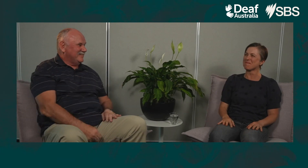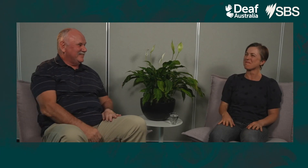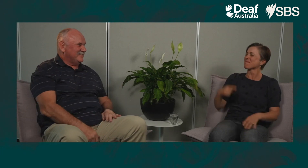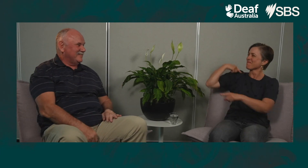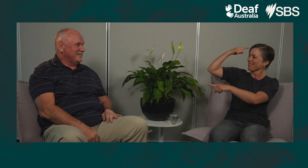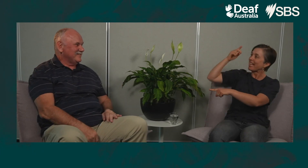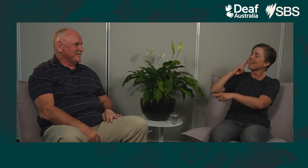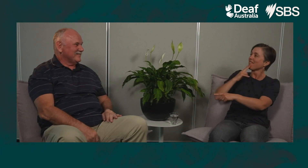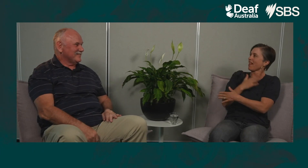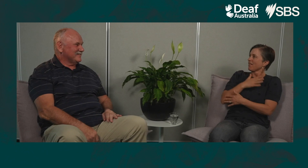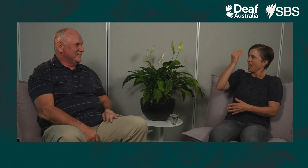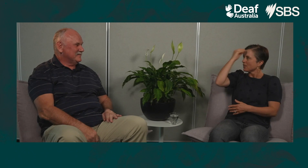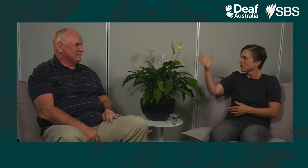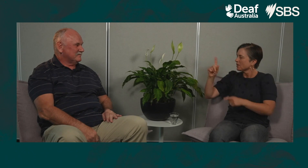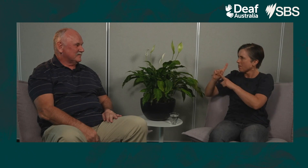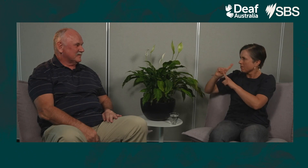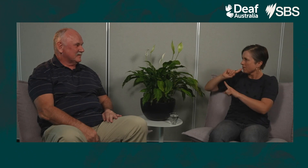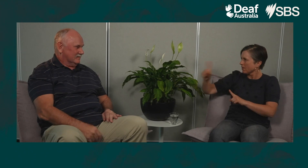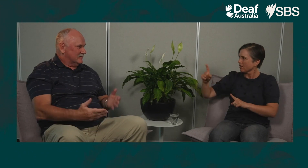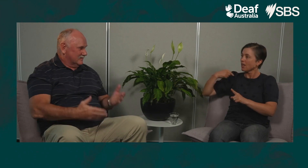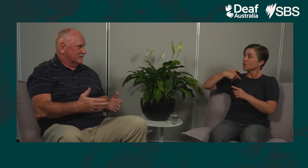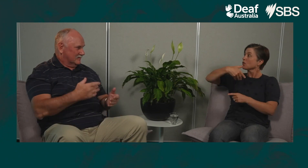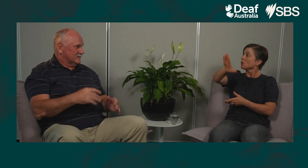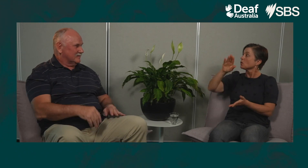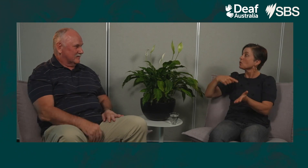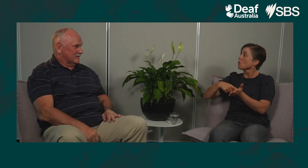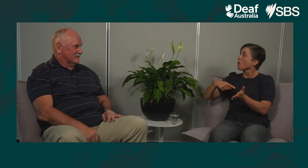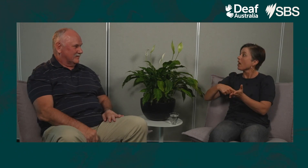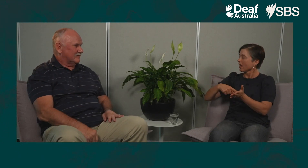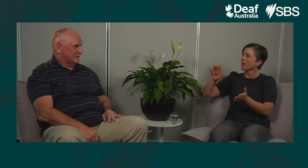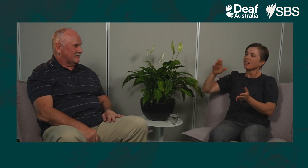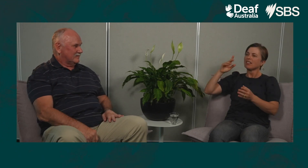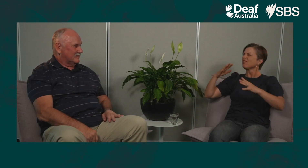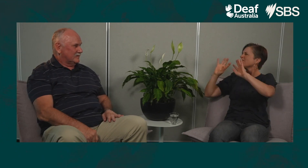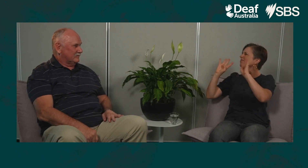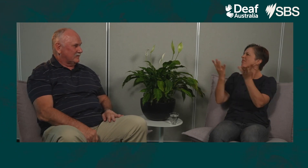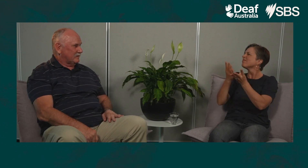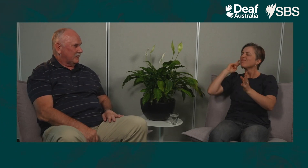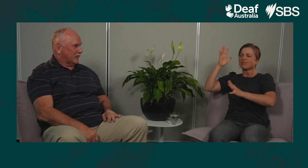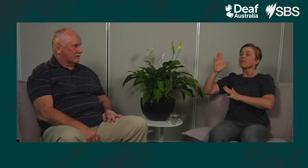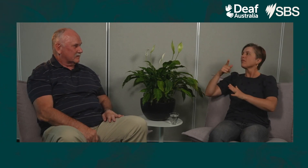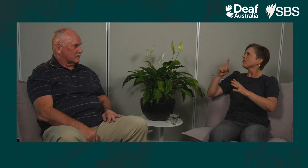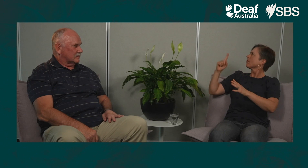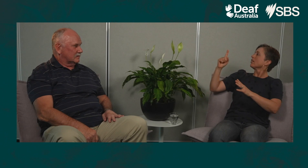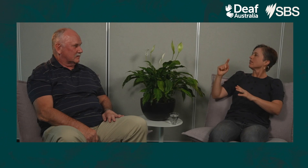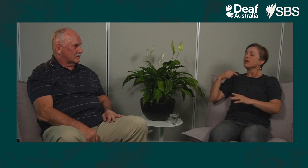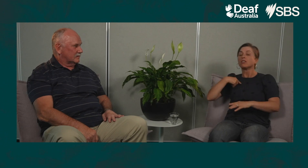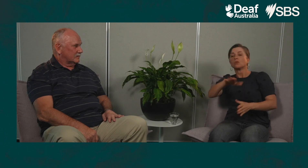Deaf people love to let you know everything don’t they. Say there is a group of people having a chat, the Deaf person will say “I’m going to the toilet now”.